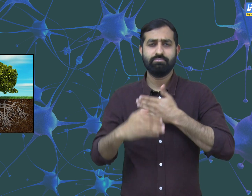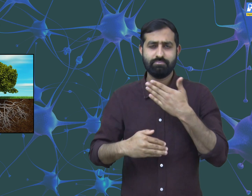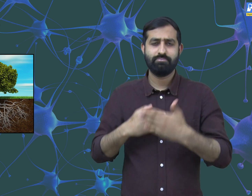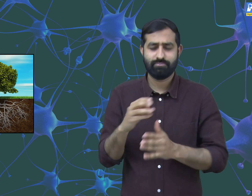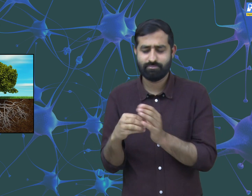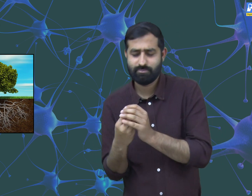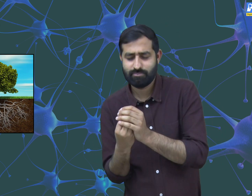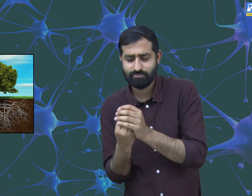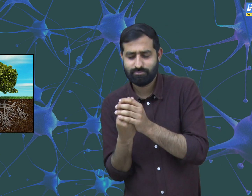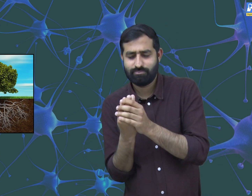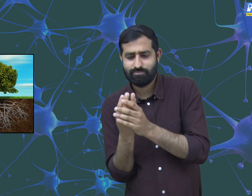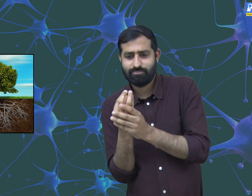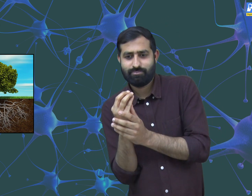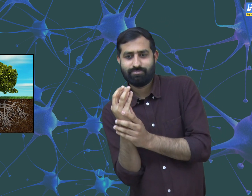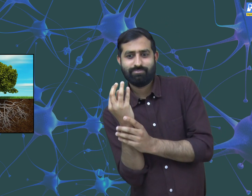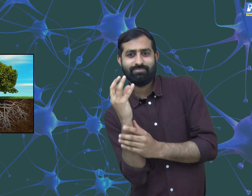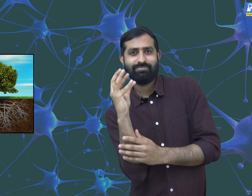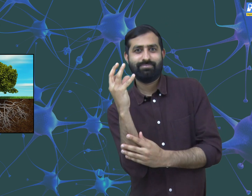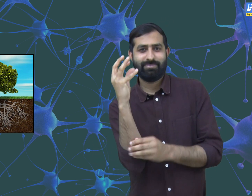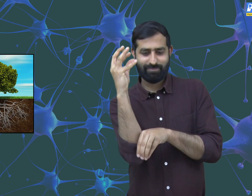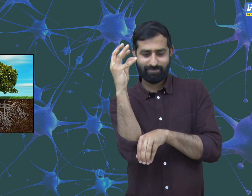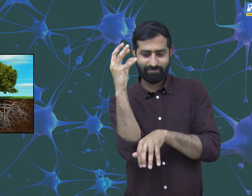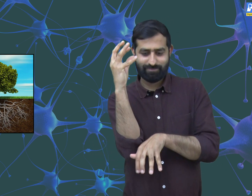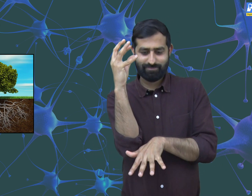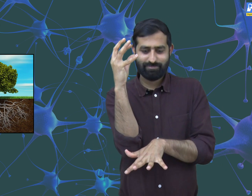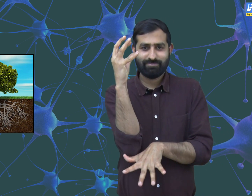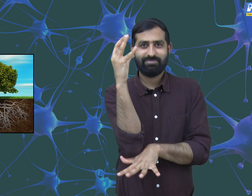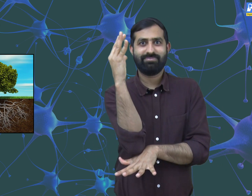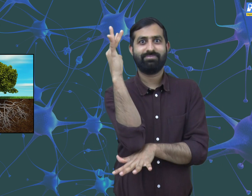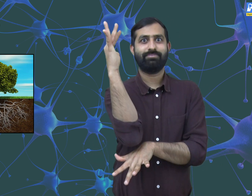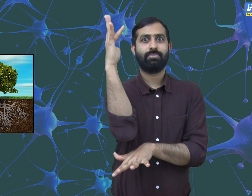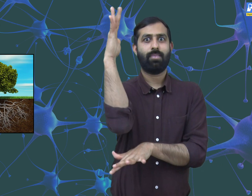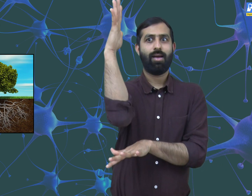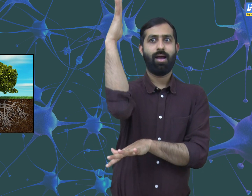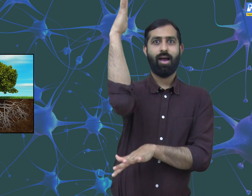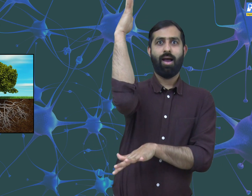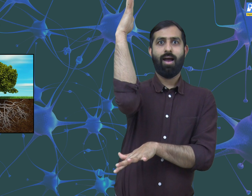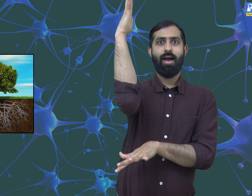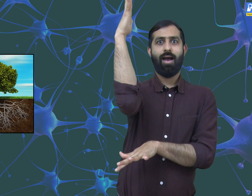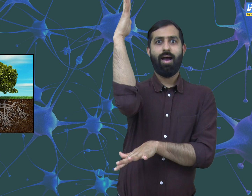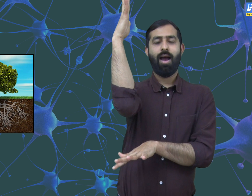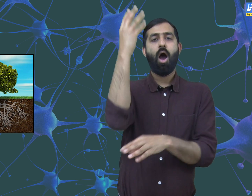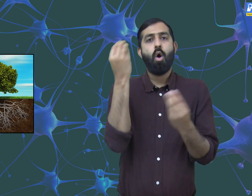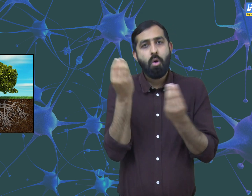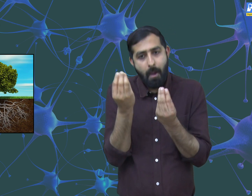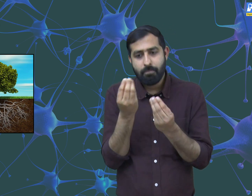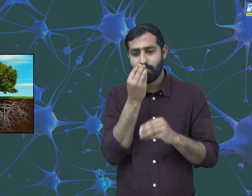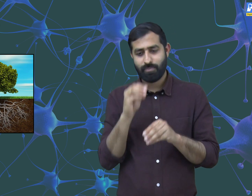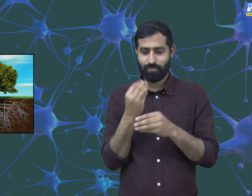in a vertical direction coming out of the soil and the roots will grow deeper into the soil.